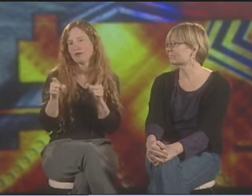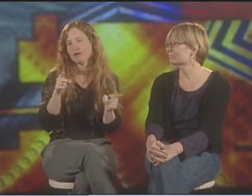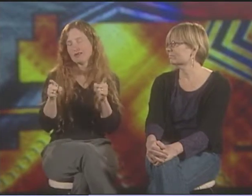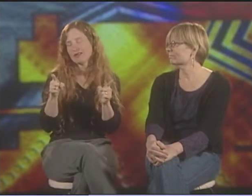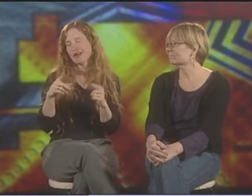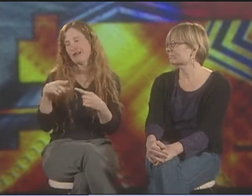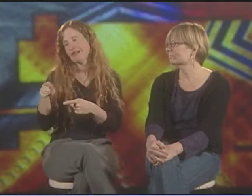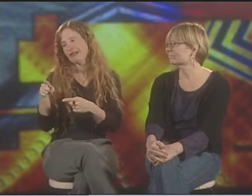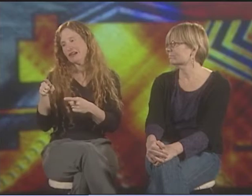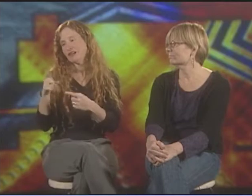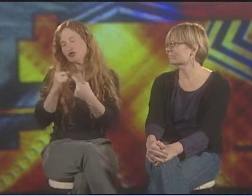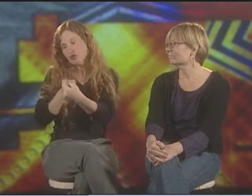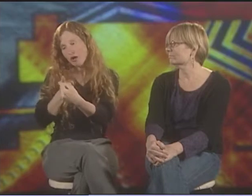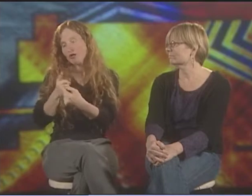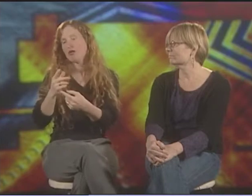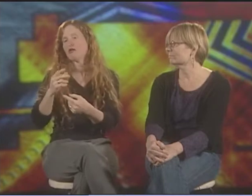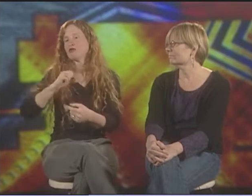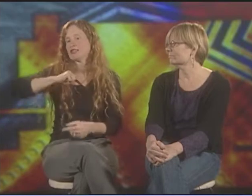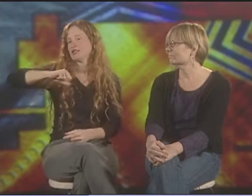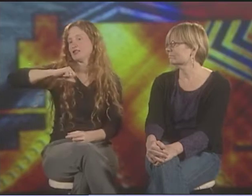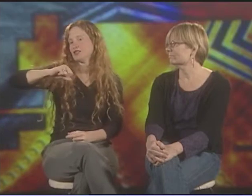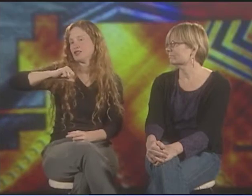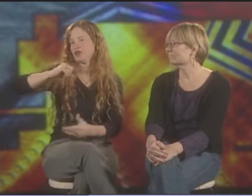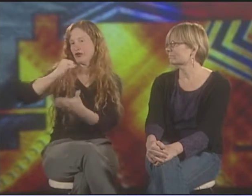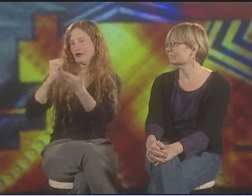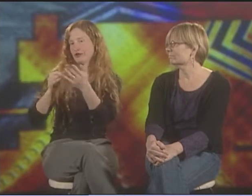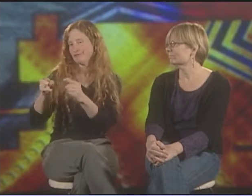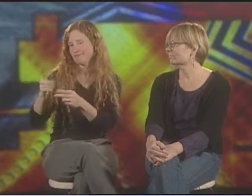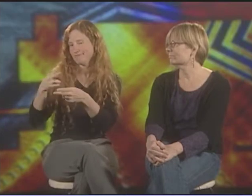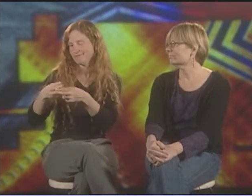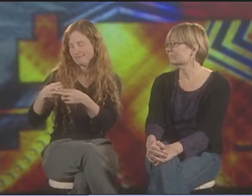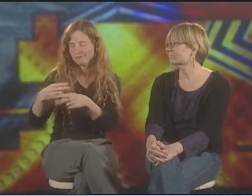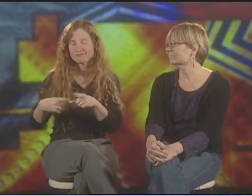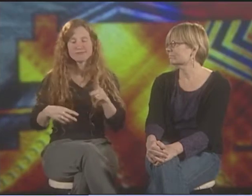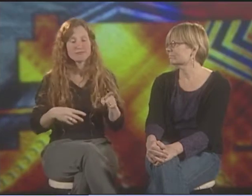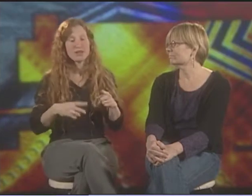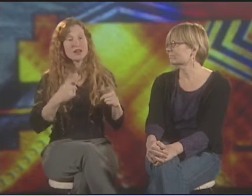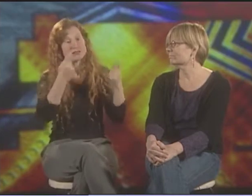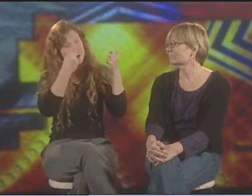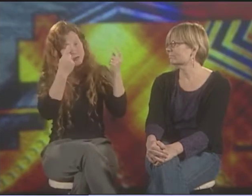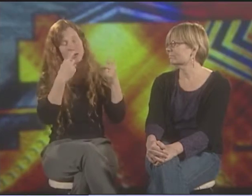BOTH OF THOSE COEXIST. THE STRUGGLING KIND OF ARTWORK IS CALLED RESISTANCE